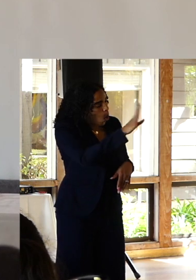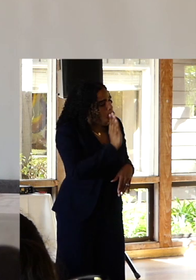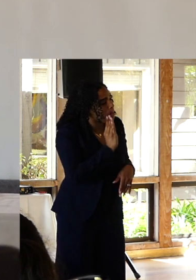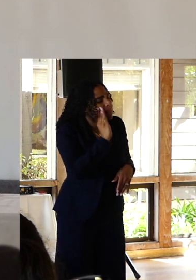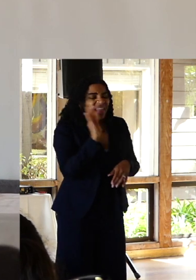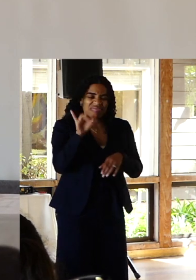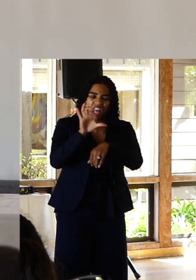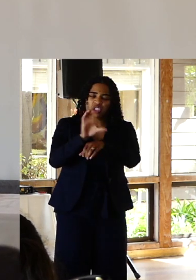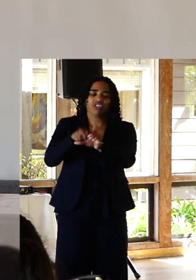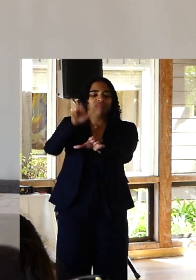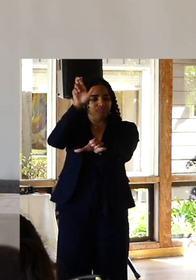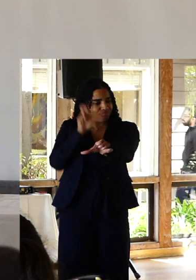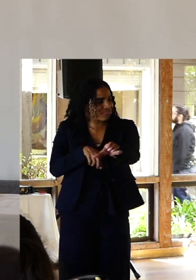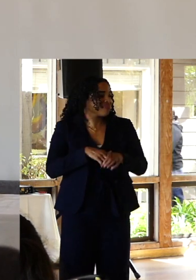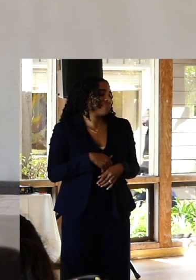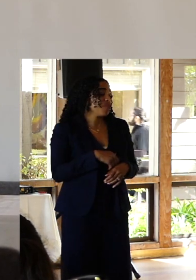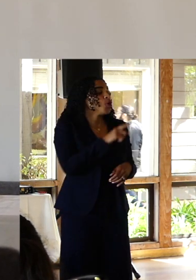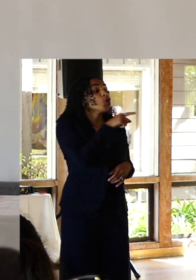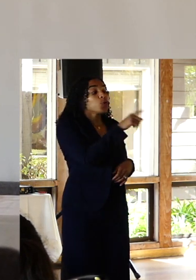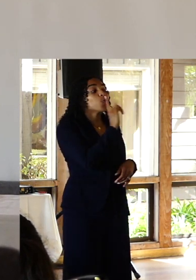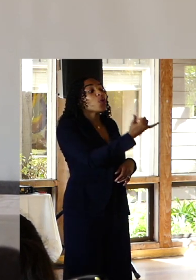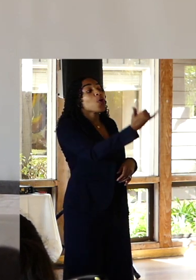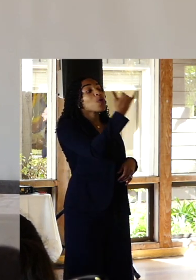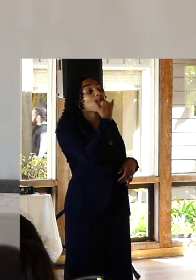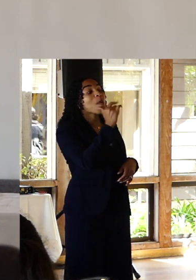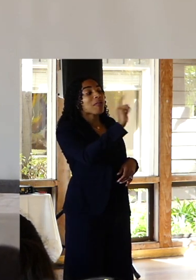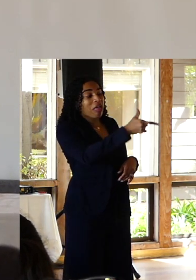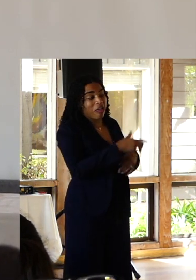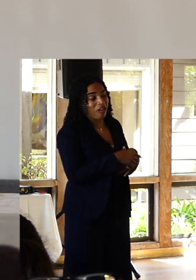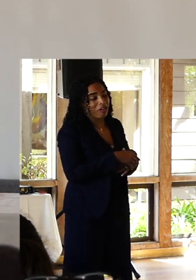to tell him that I'd found a church that tells me I'm as worthy as I am.